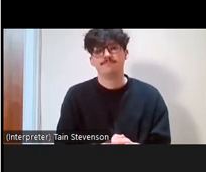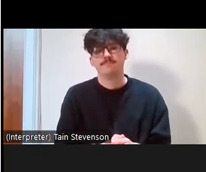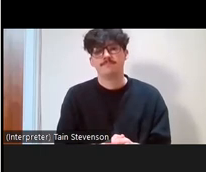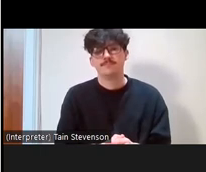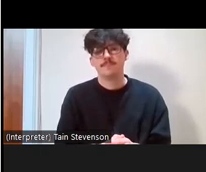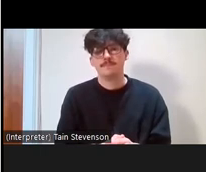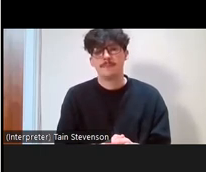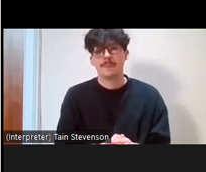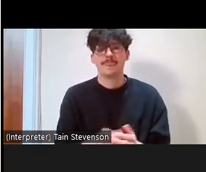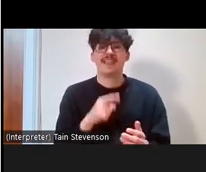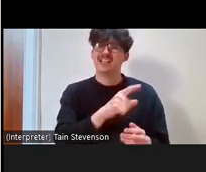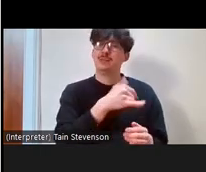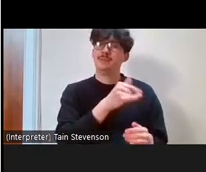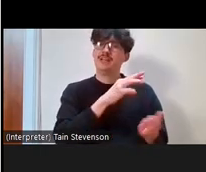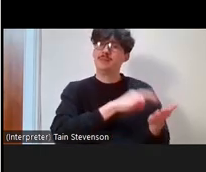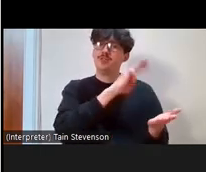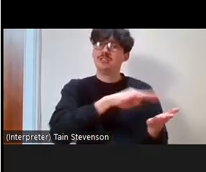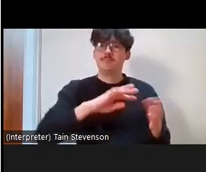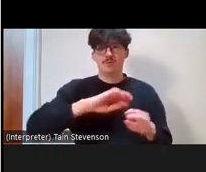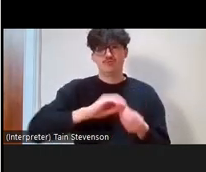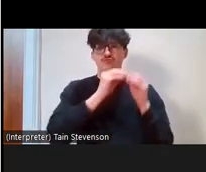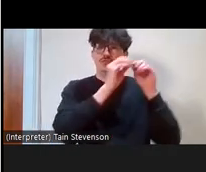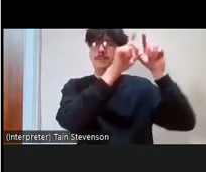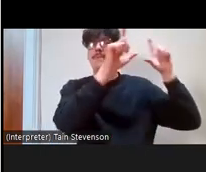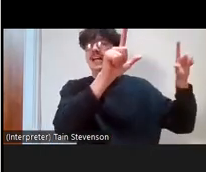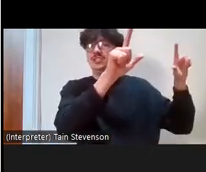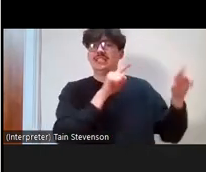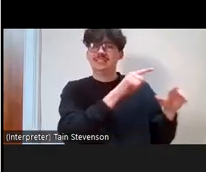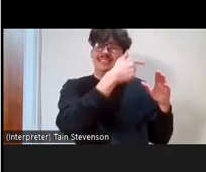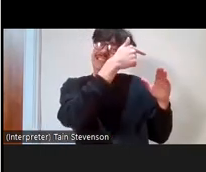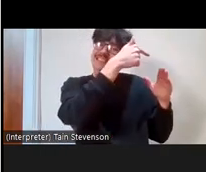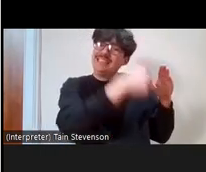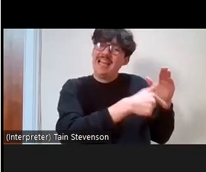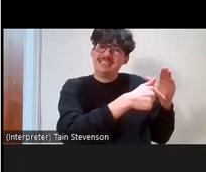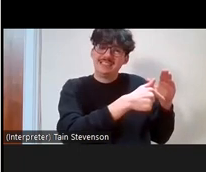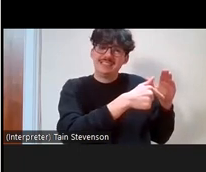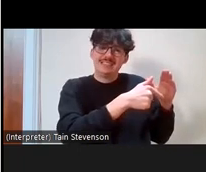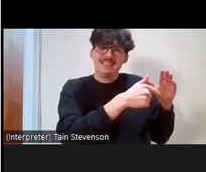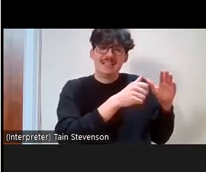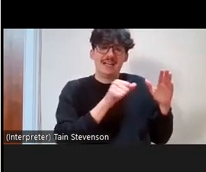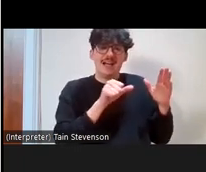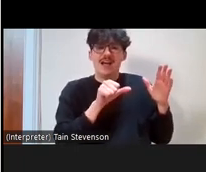imagined by the museum, might be very dense and hard to kind of understand if you have no